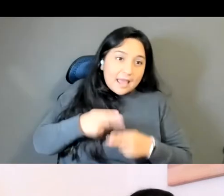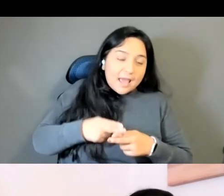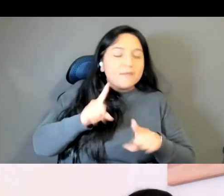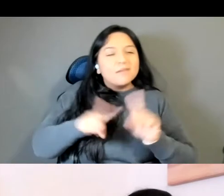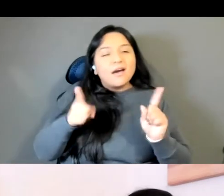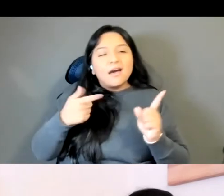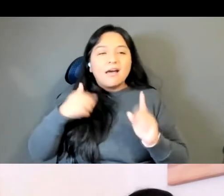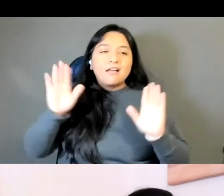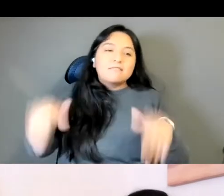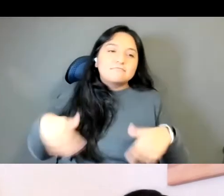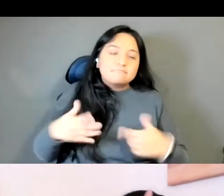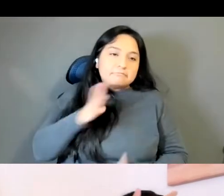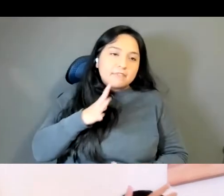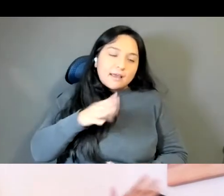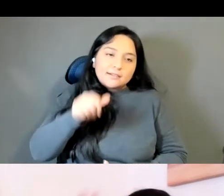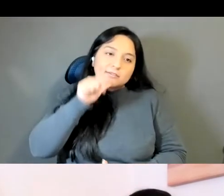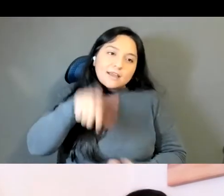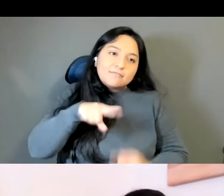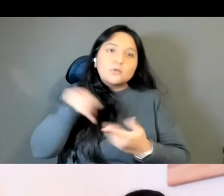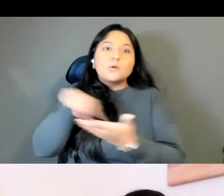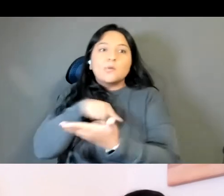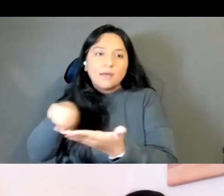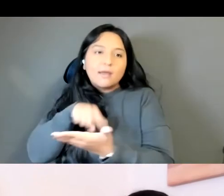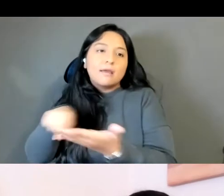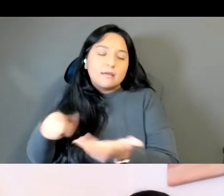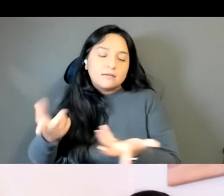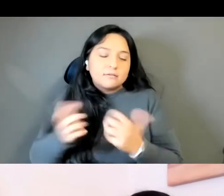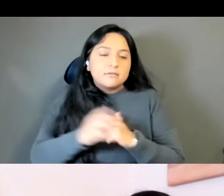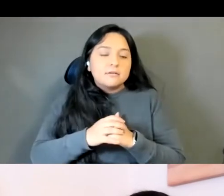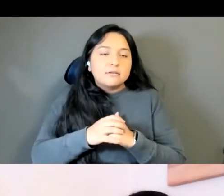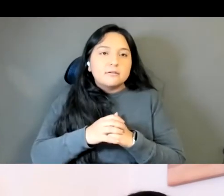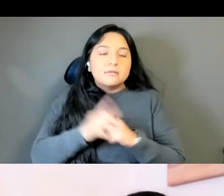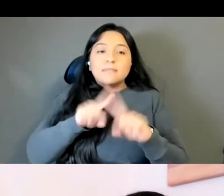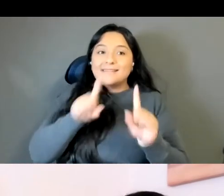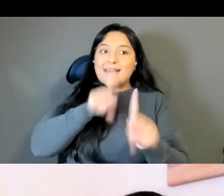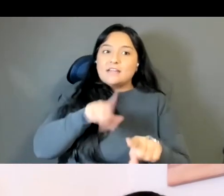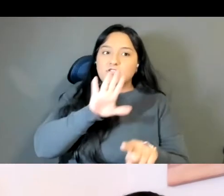But anyway, to answer the actual question that you asked slowly.